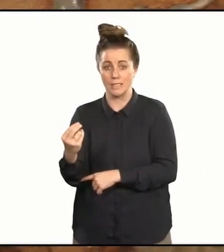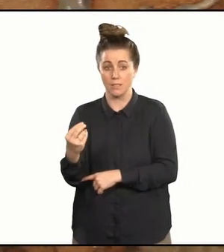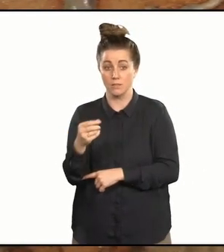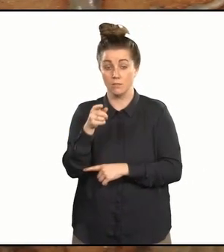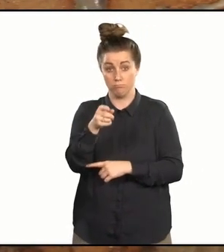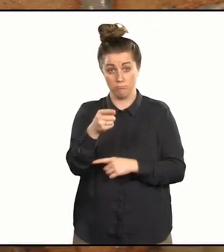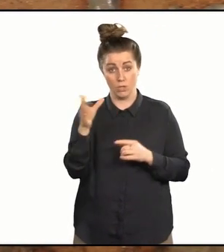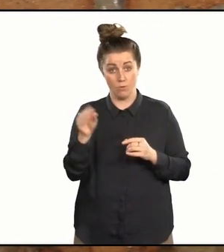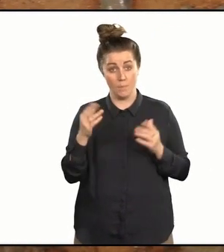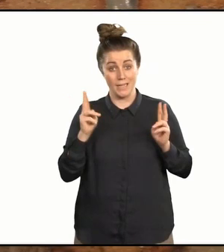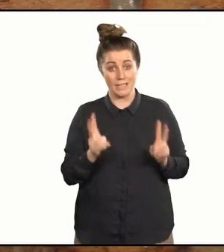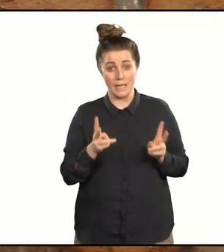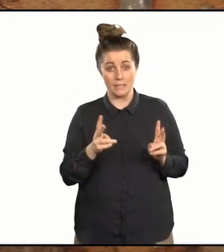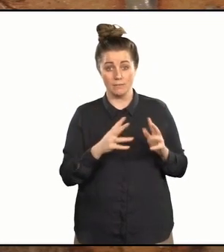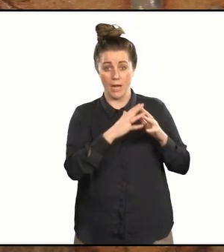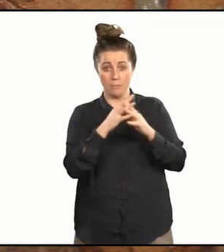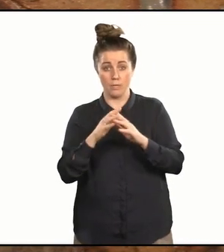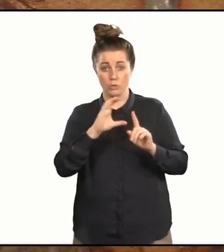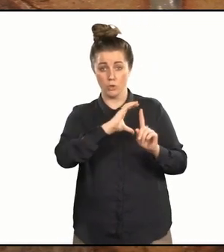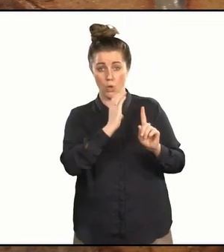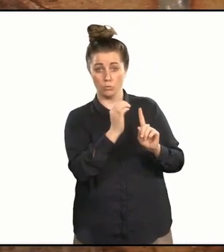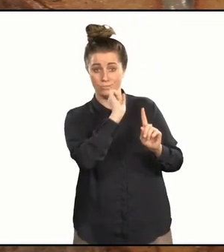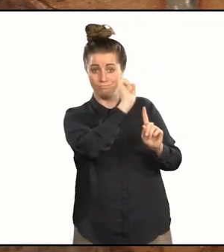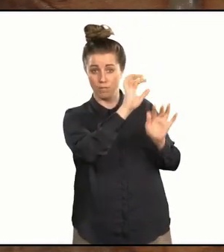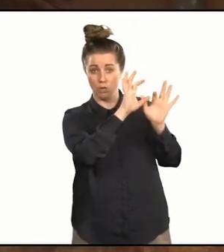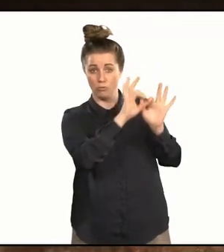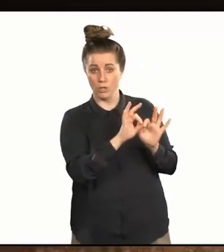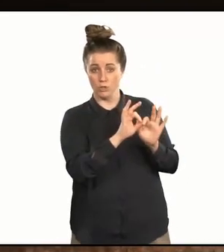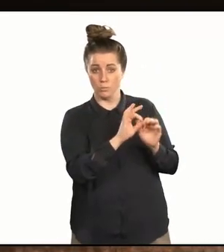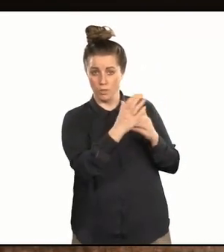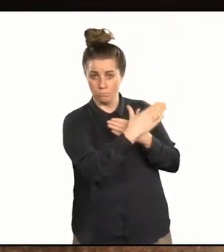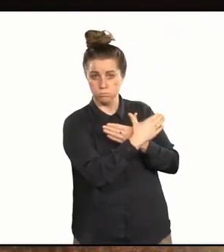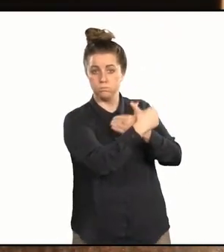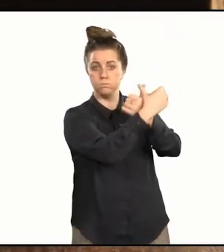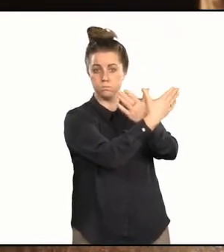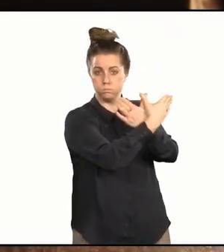Inspired by Native American culture and their relationship with soaring birds.